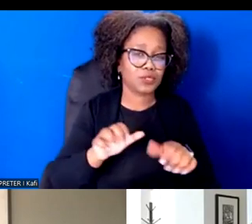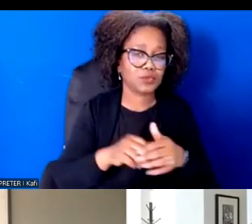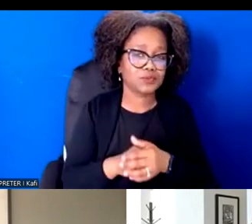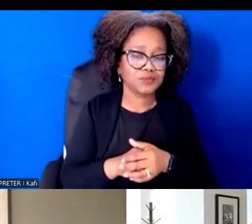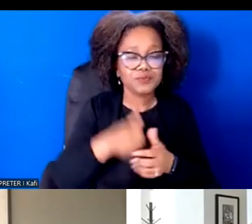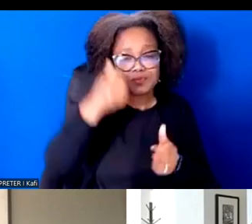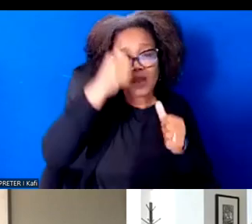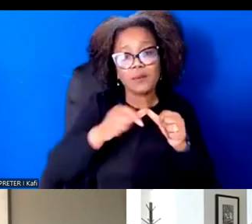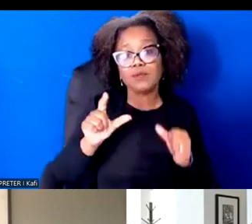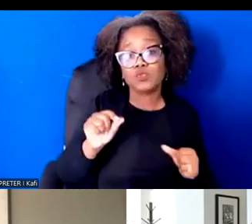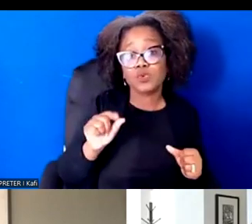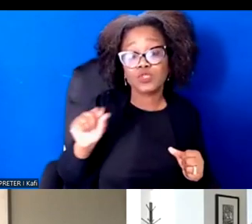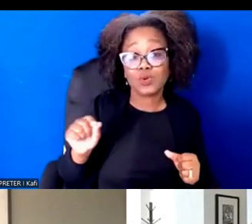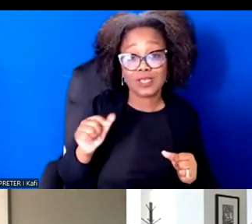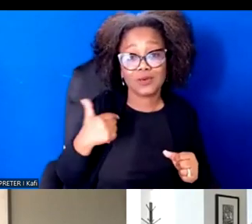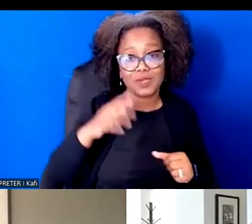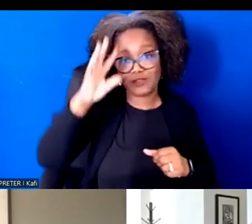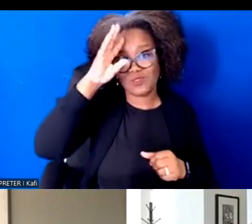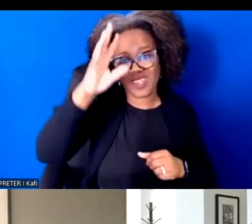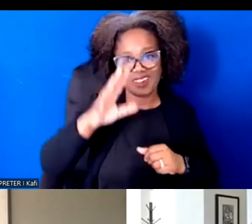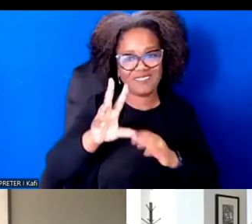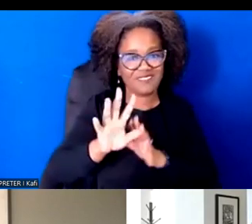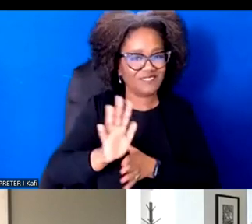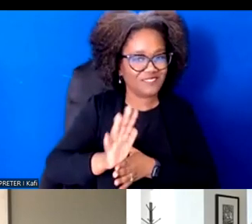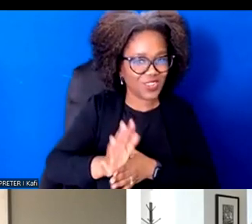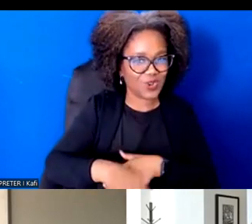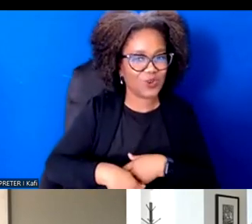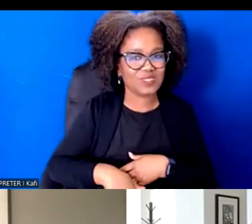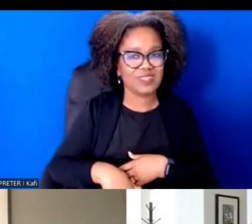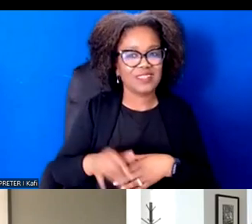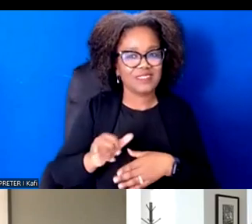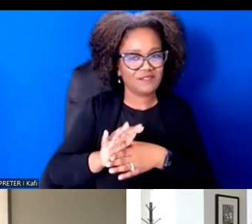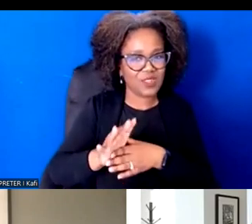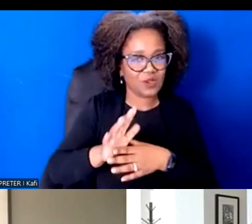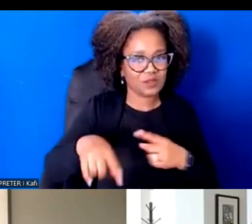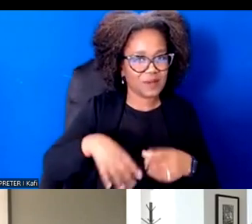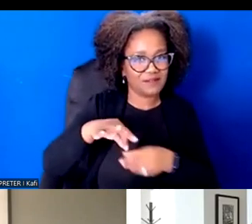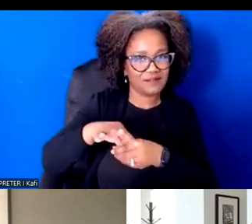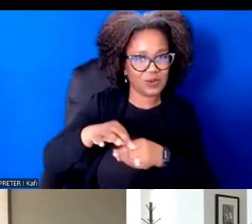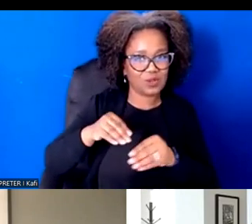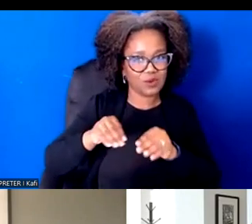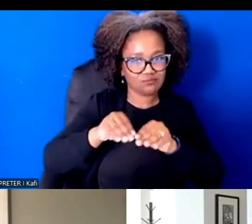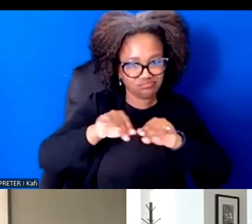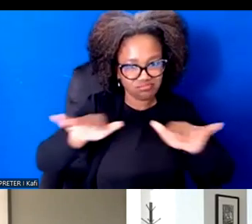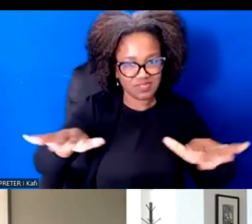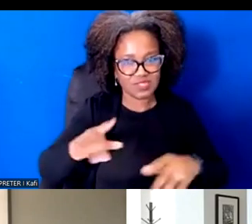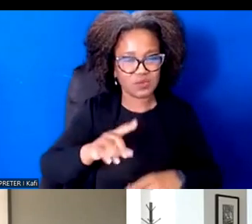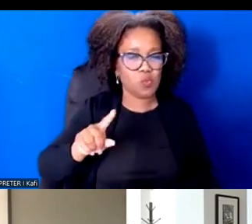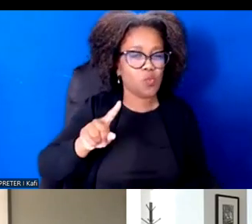that we served up to over like a million voters. And one of them really focused on telling a news story about local government. Right.